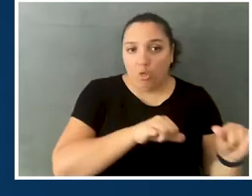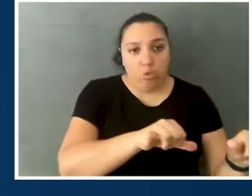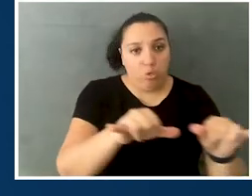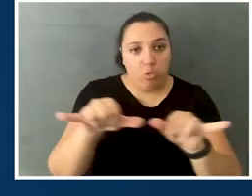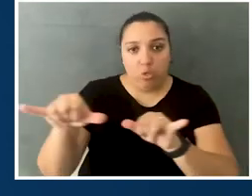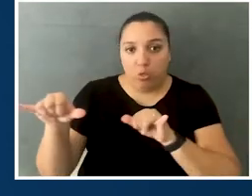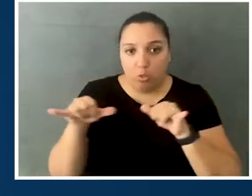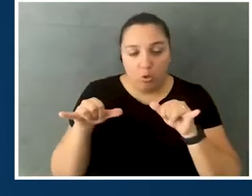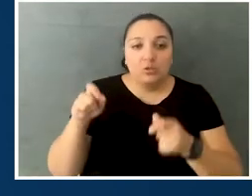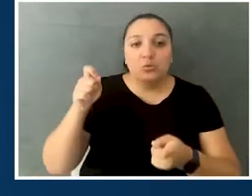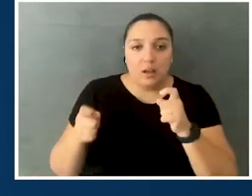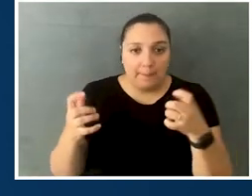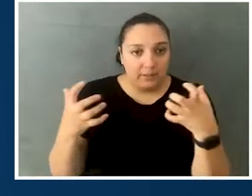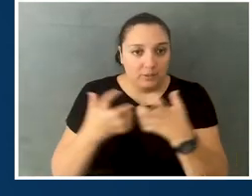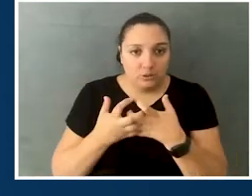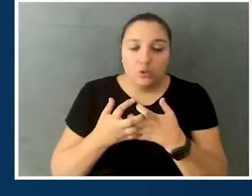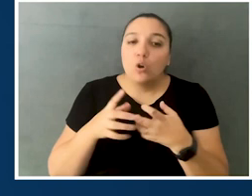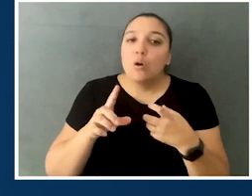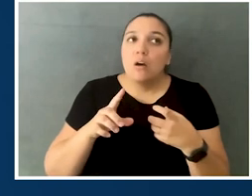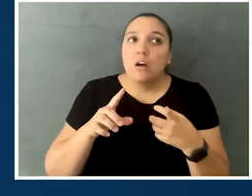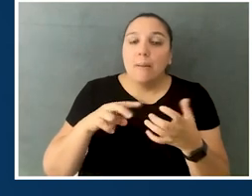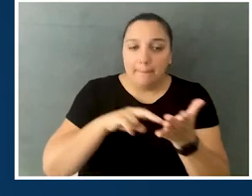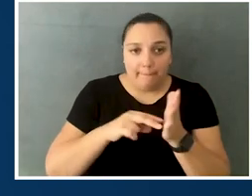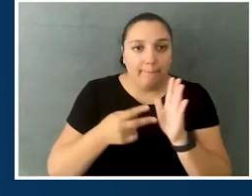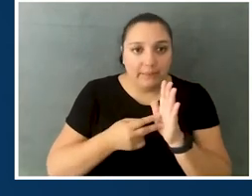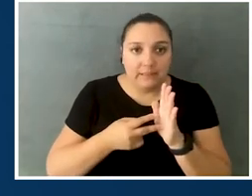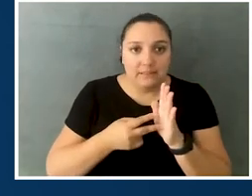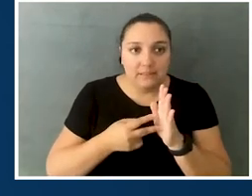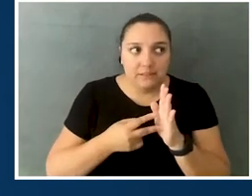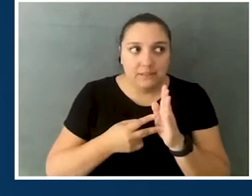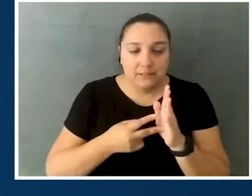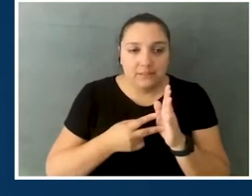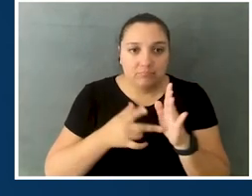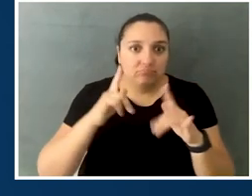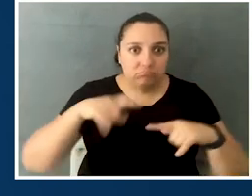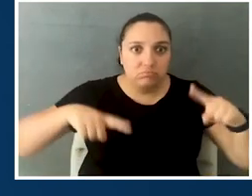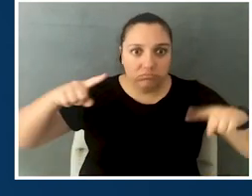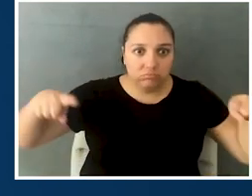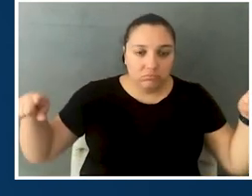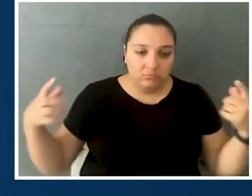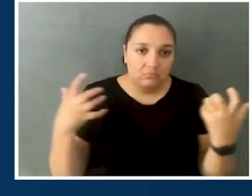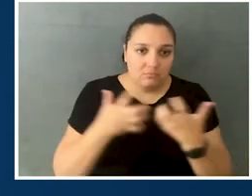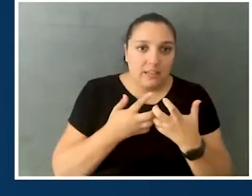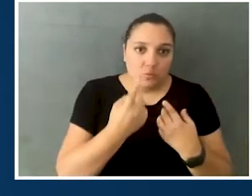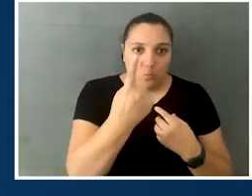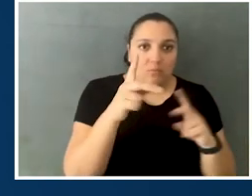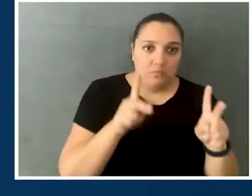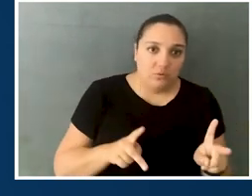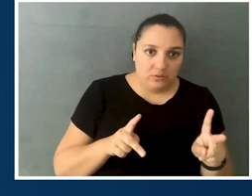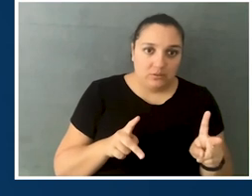as individual as the person that you are talking with, and knowing how difficult it can be